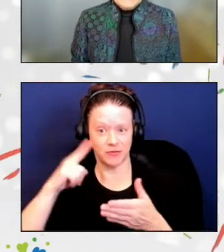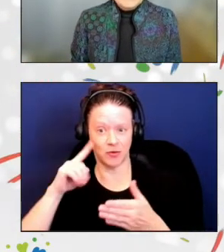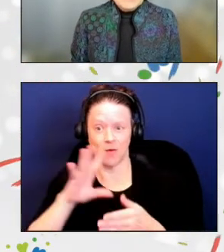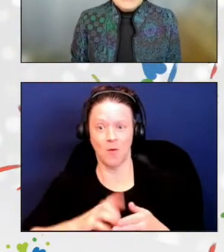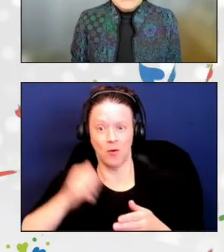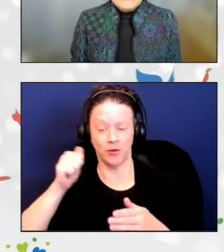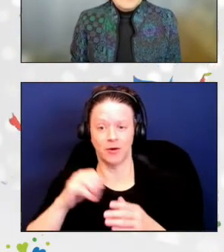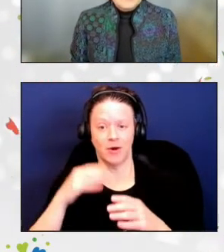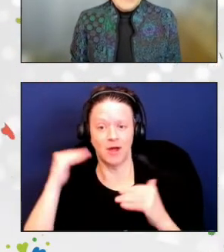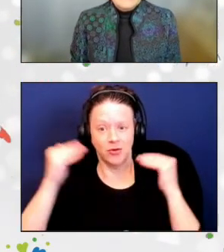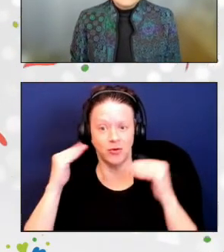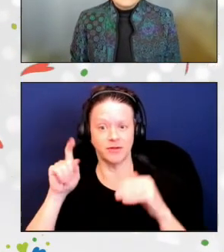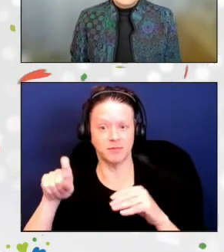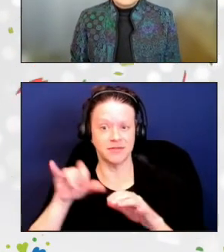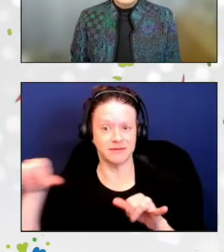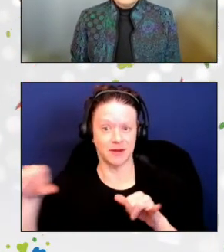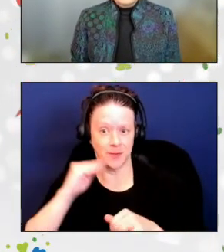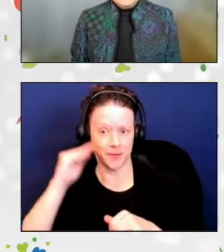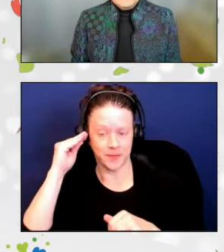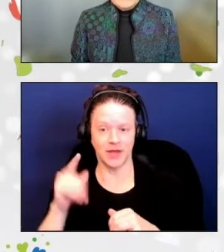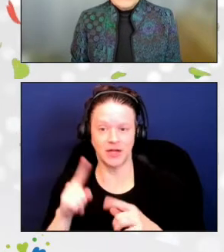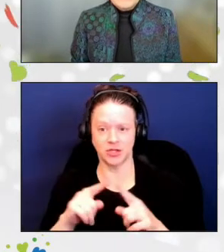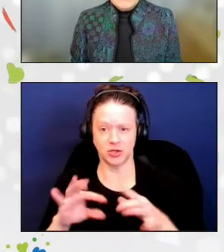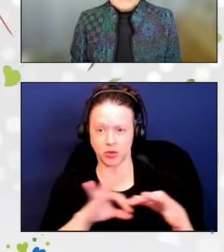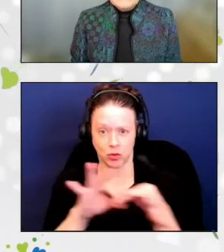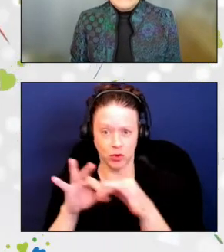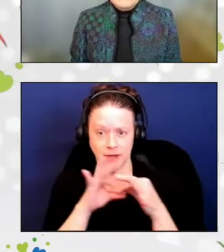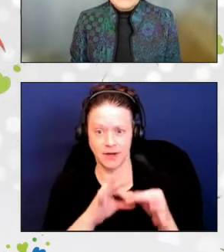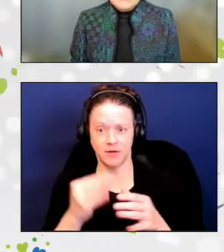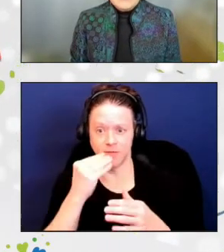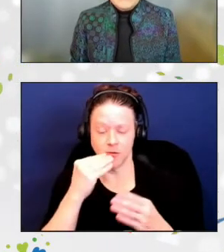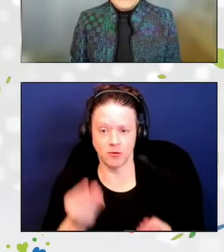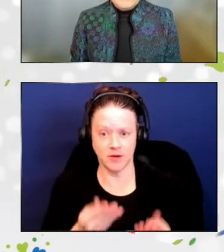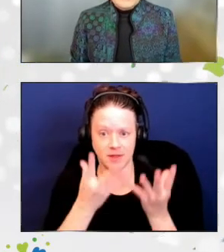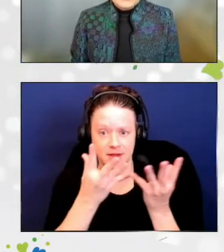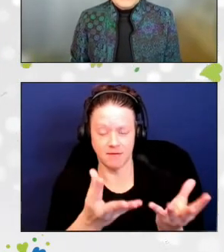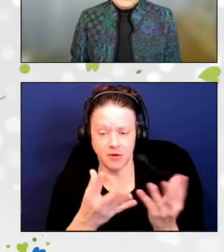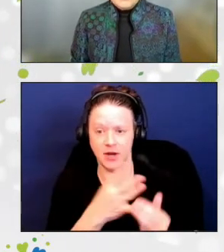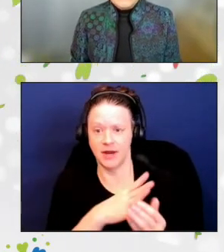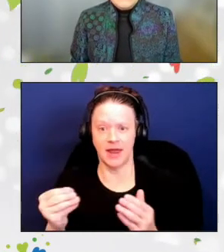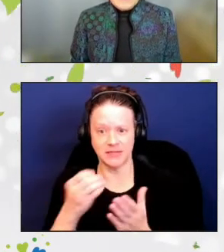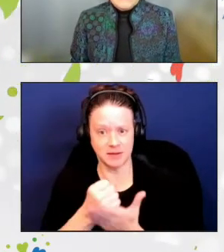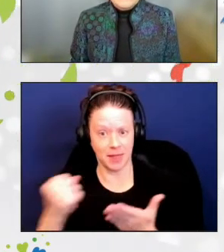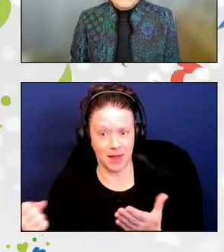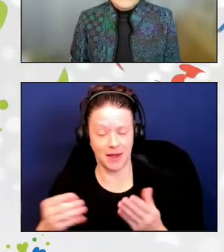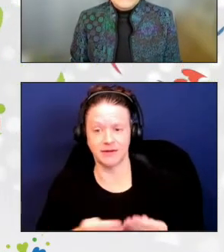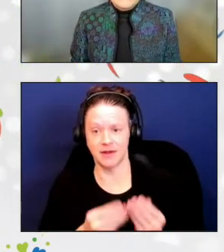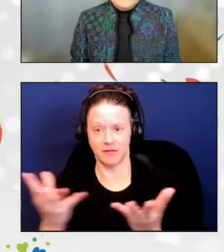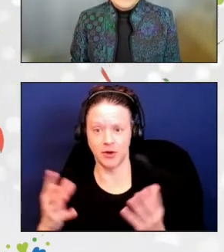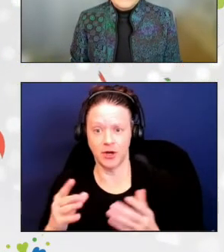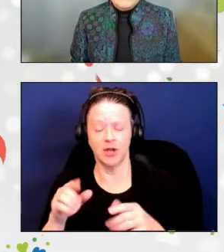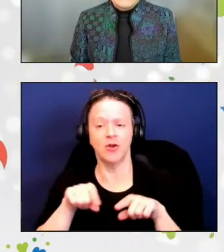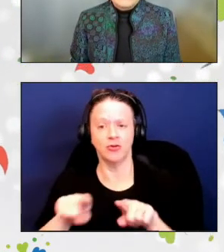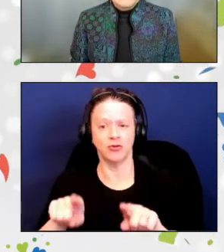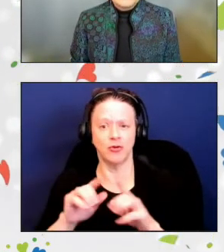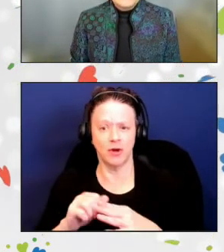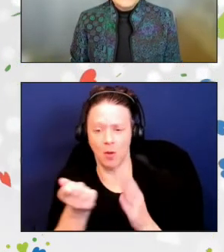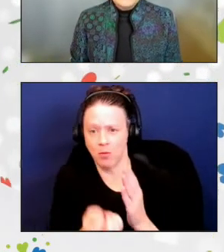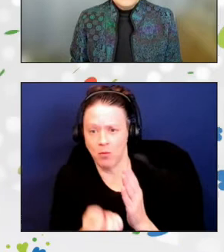and emergency supply delivery during multiple ice- and snowstorms to ensure clients received their meals.